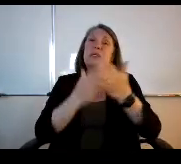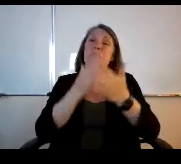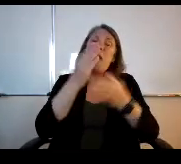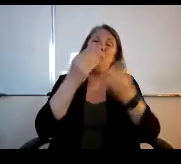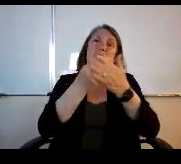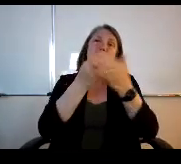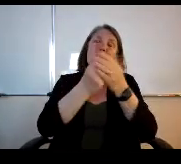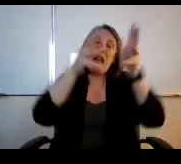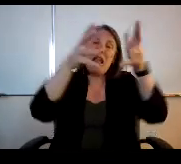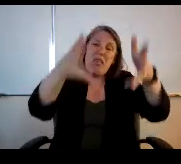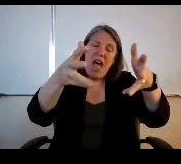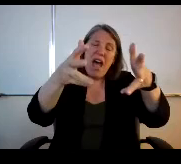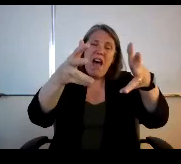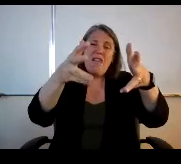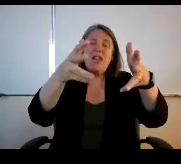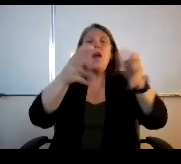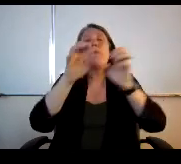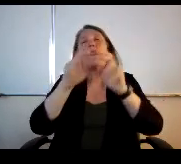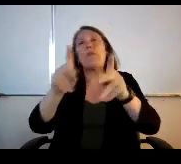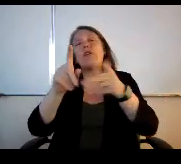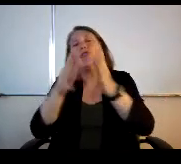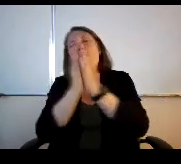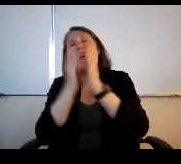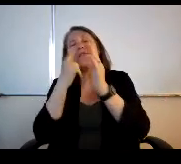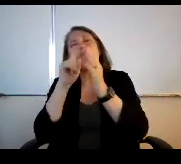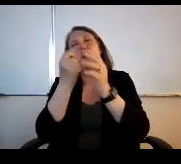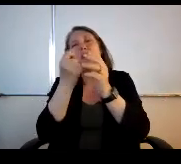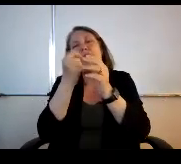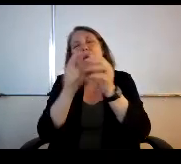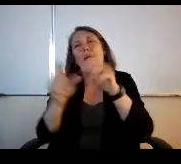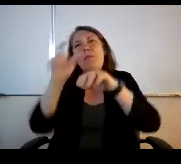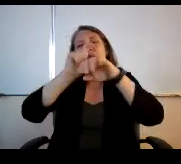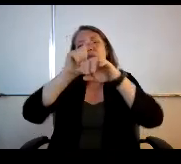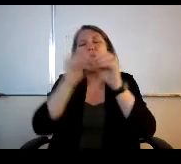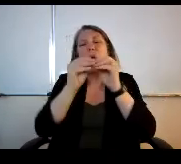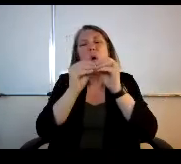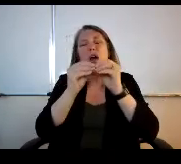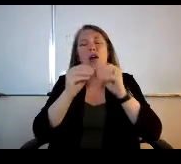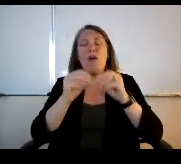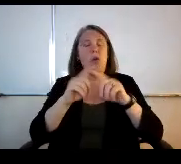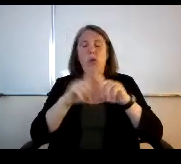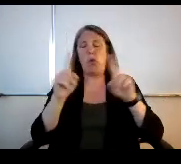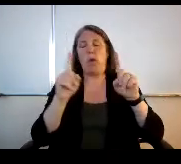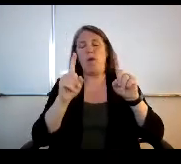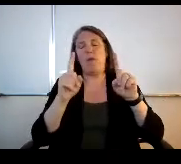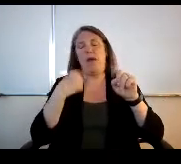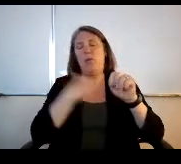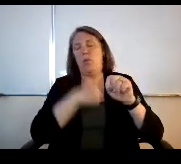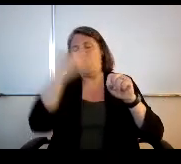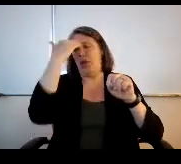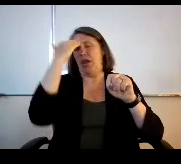and there's an opportunity to ask for maybe a little bit more funding. But mainly we know our amount upfront.